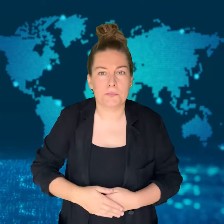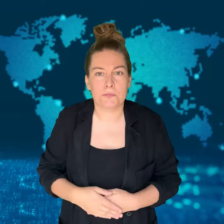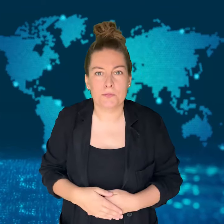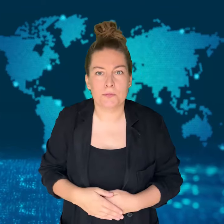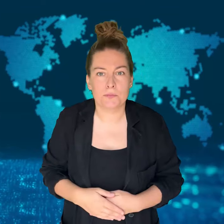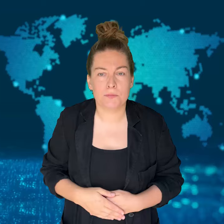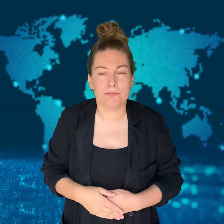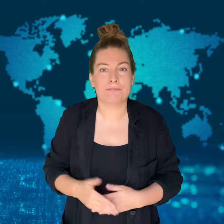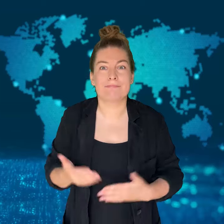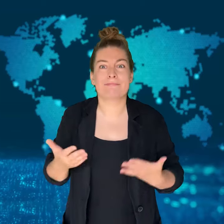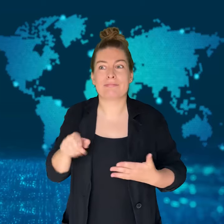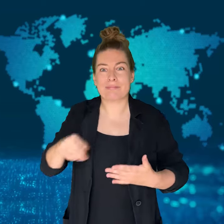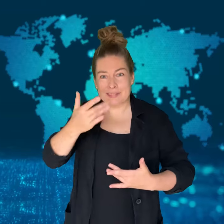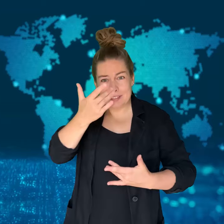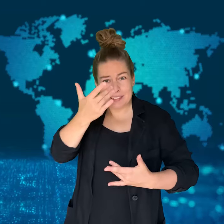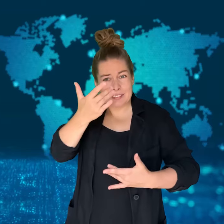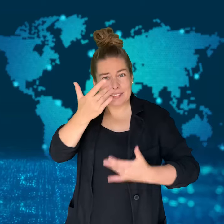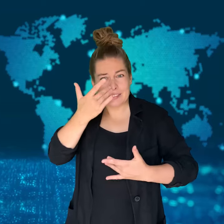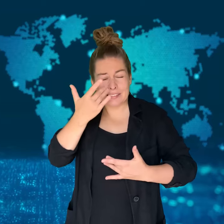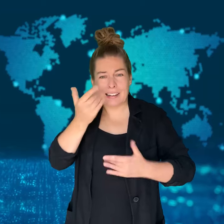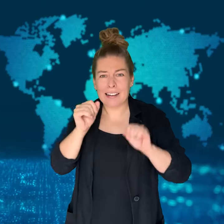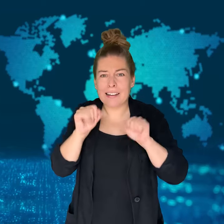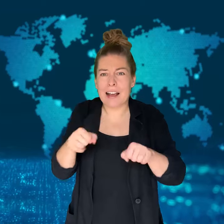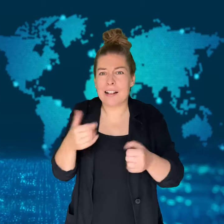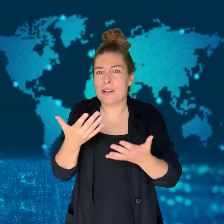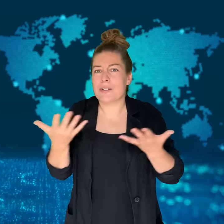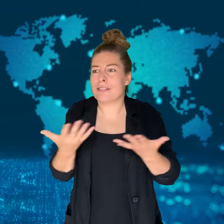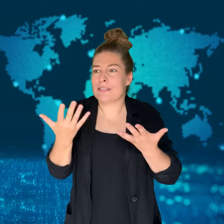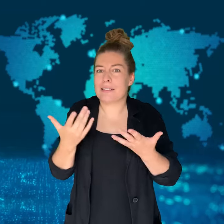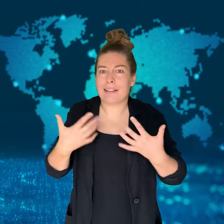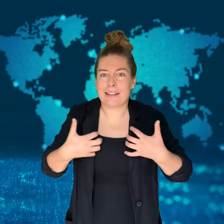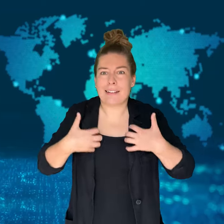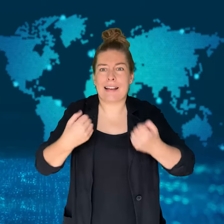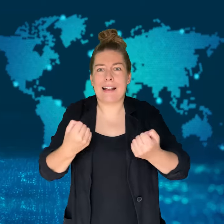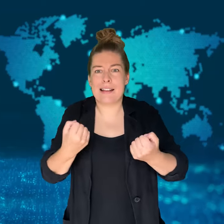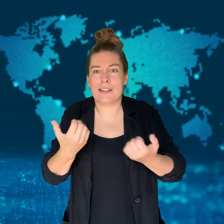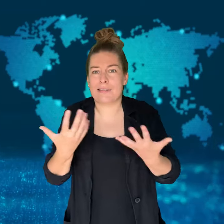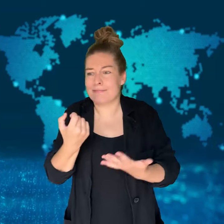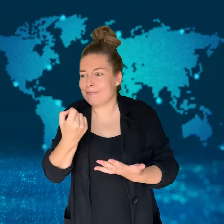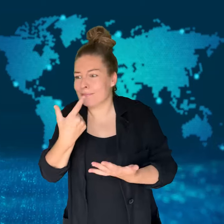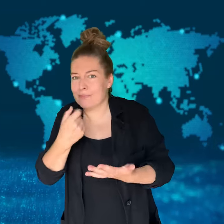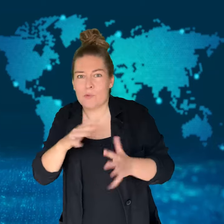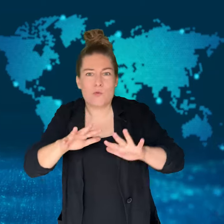It can cause death in people with weakened immune systems.